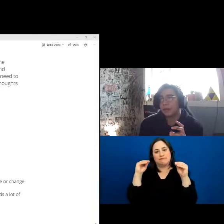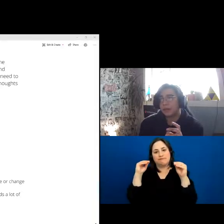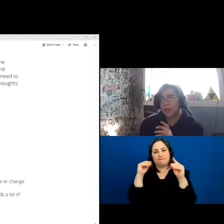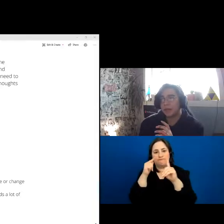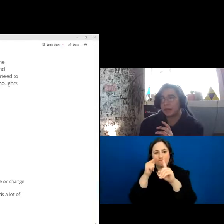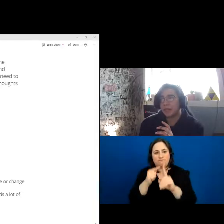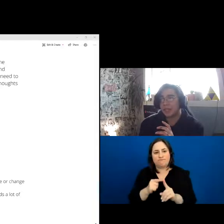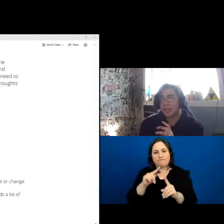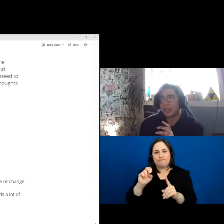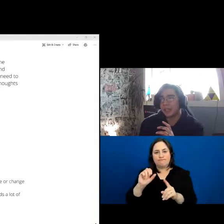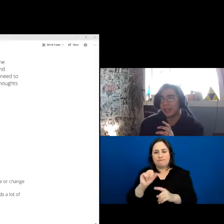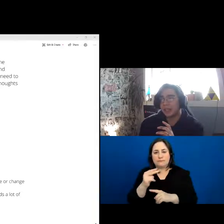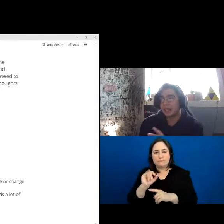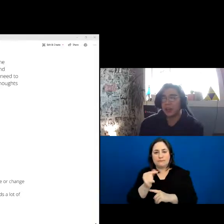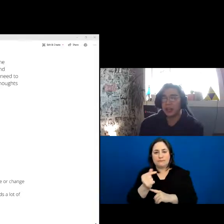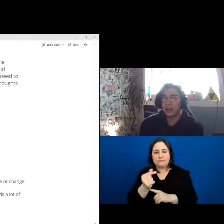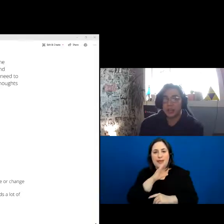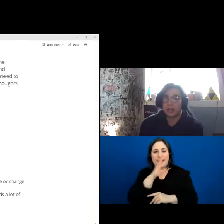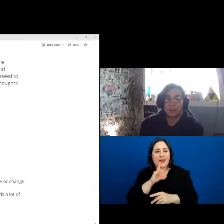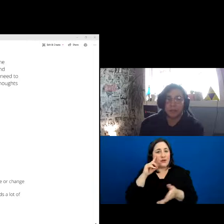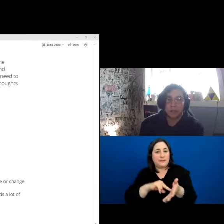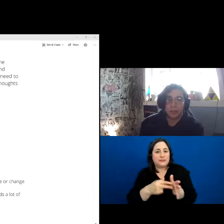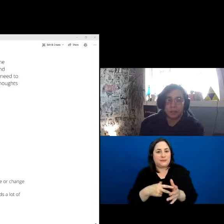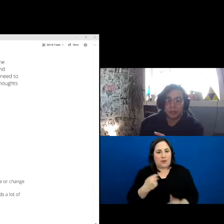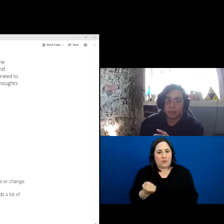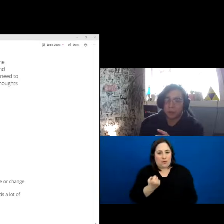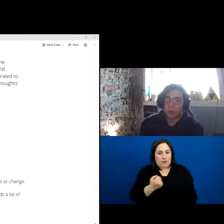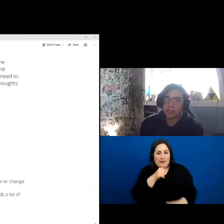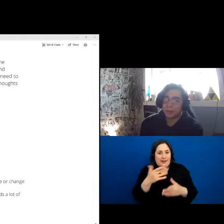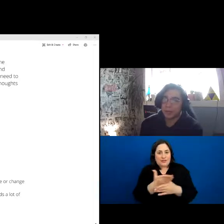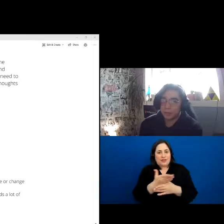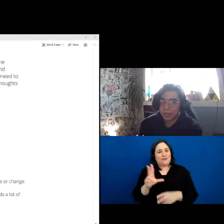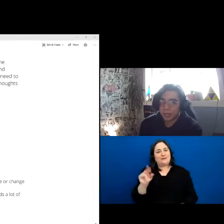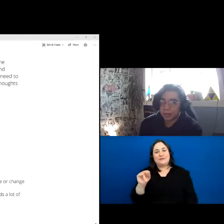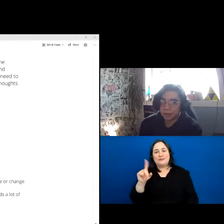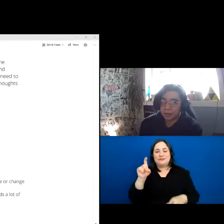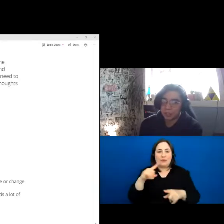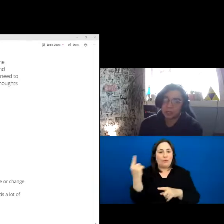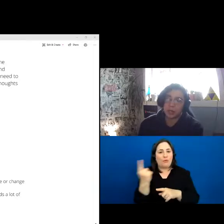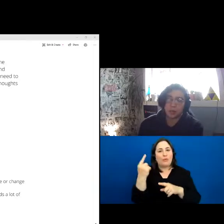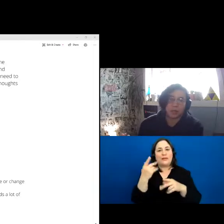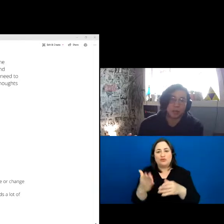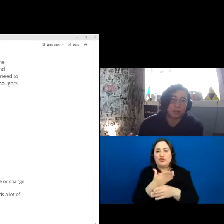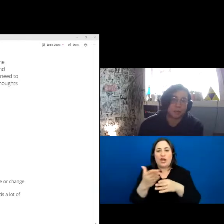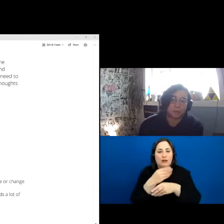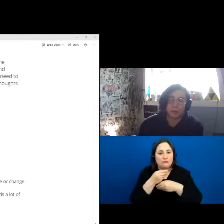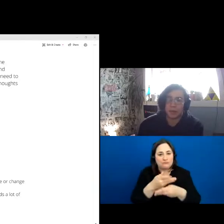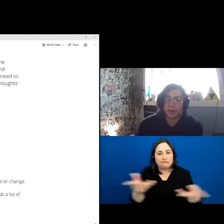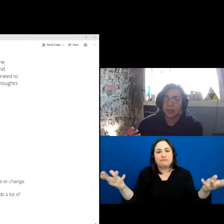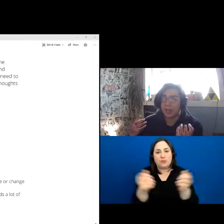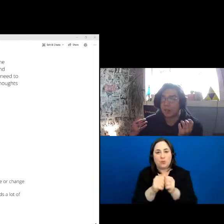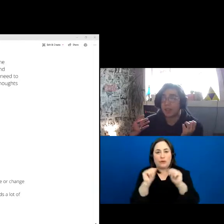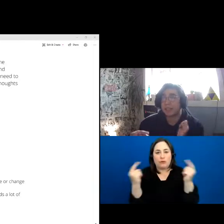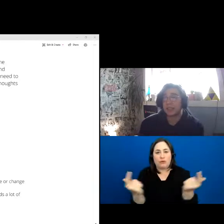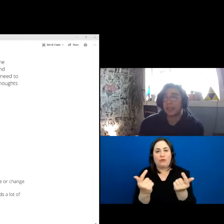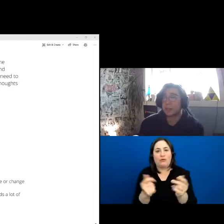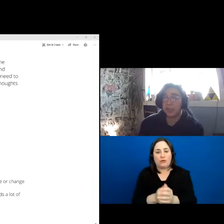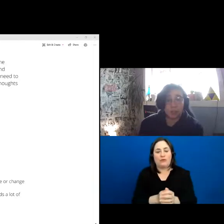meant to be not shared. They are always meant to be shared with everybody. This is a traditional